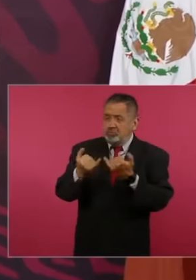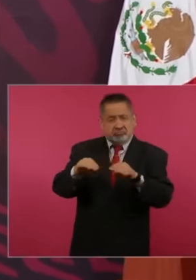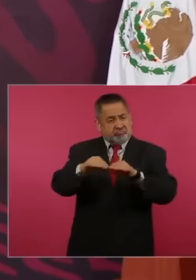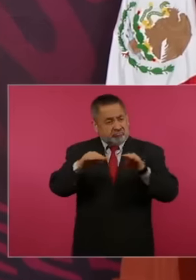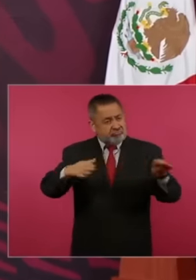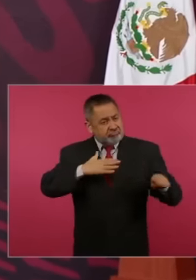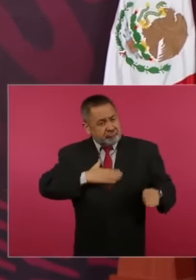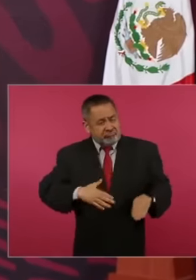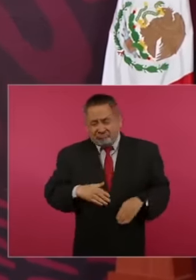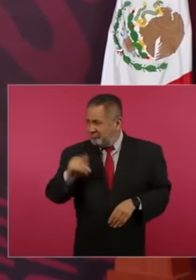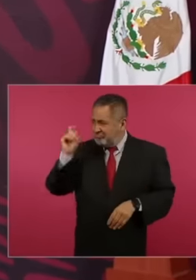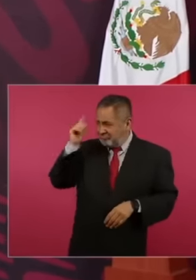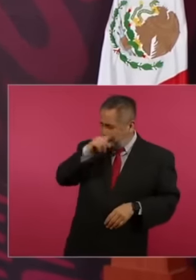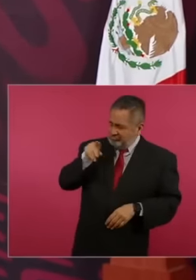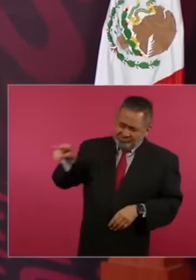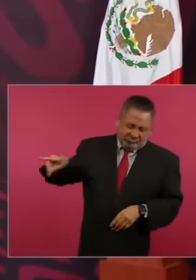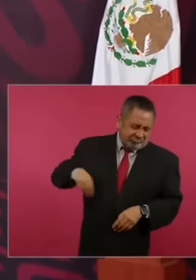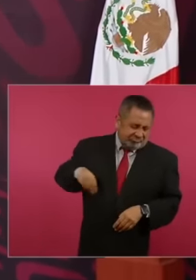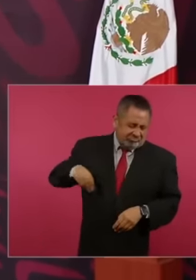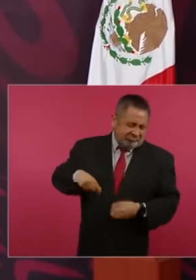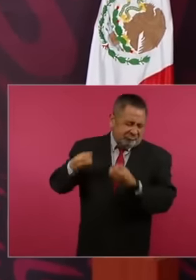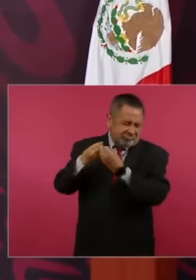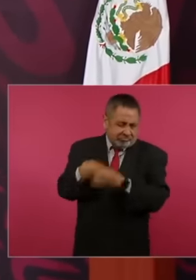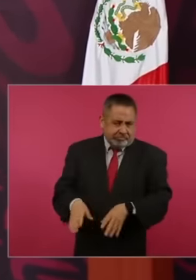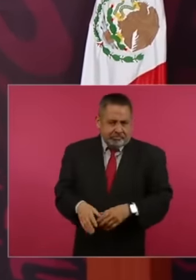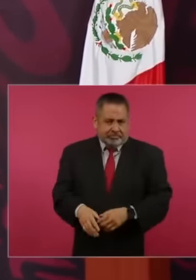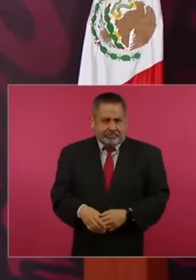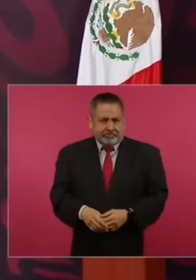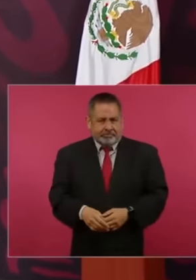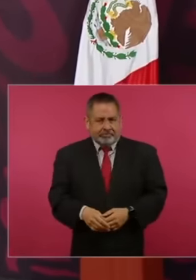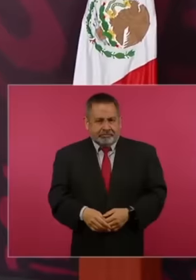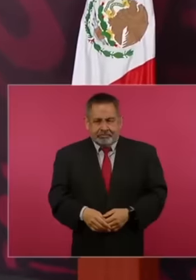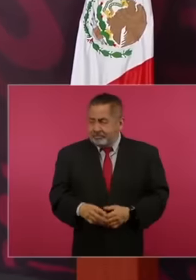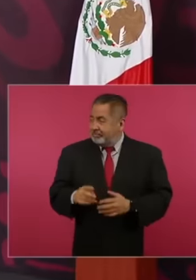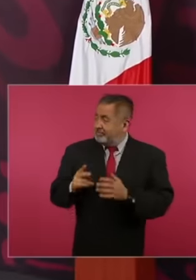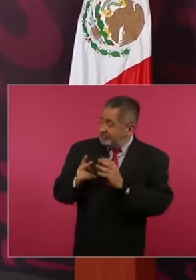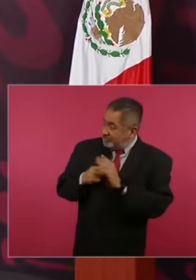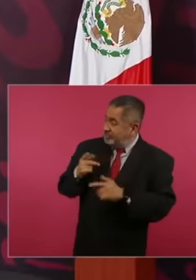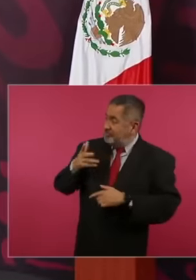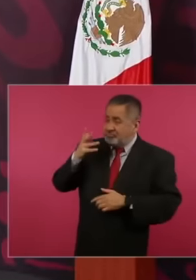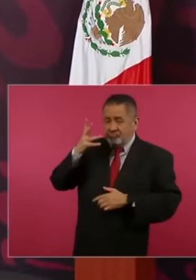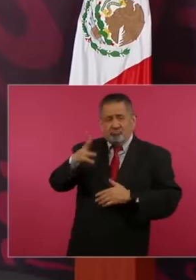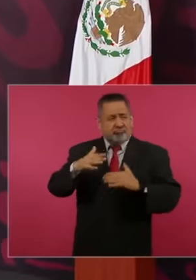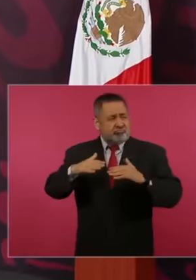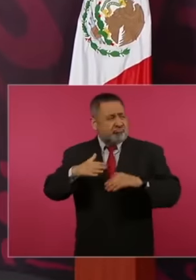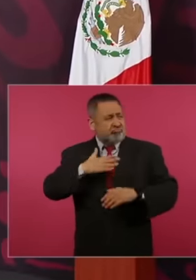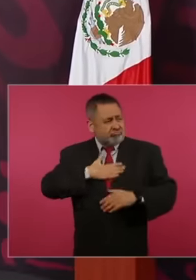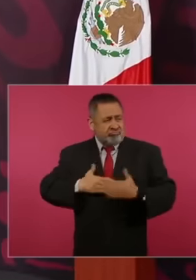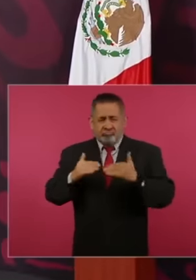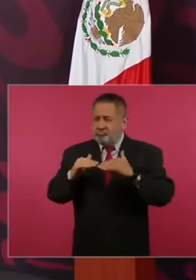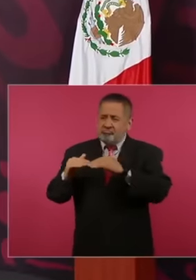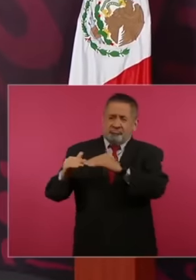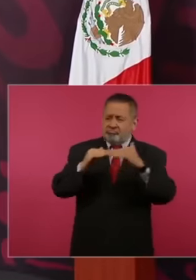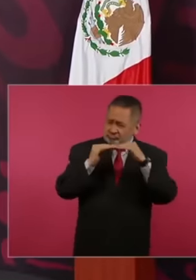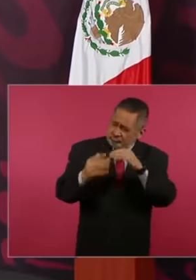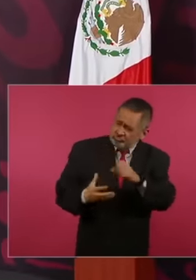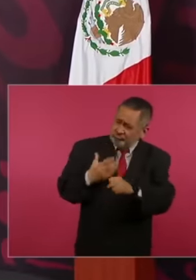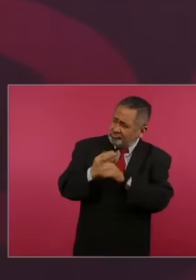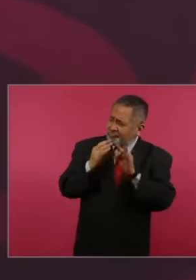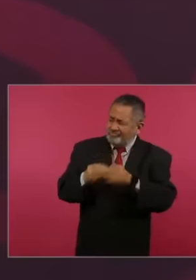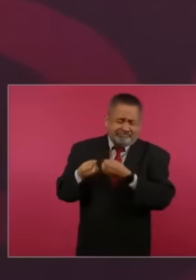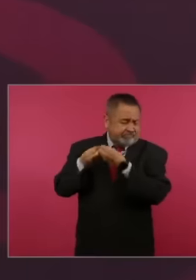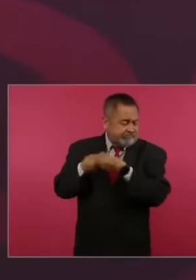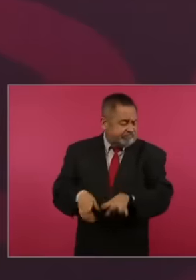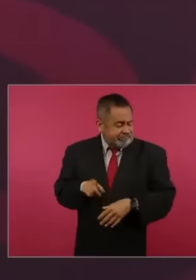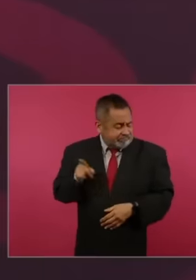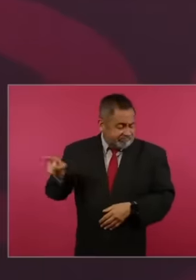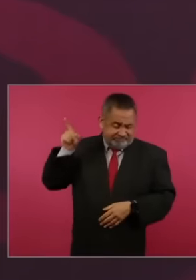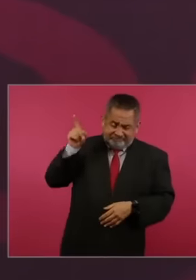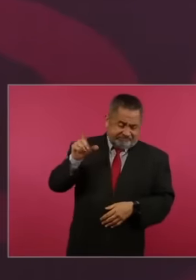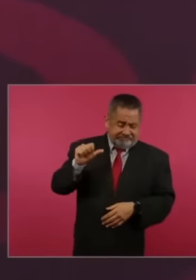to restore it or inhabit it or